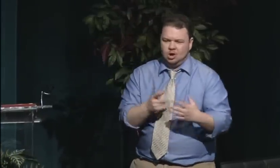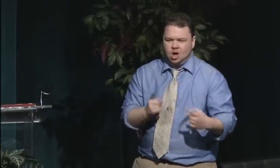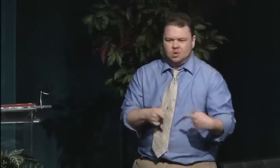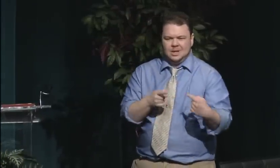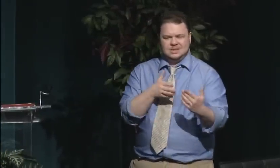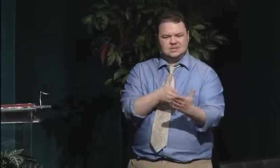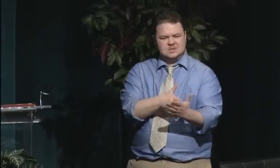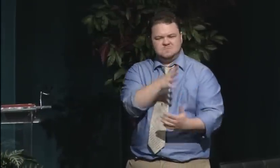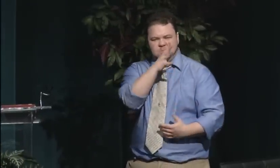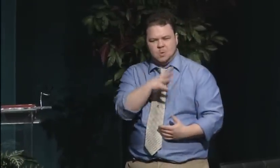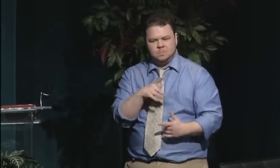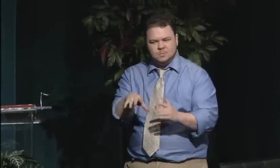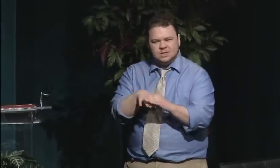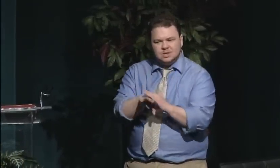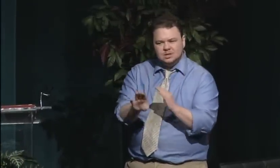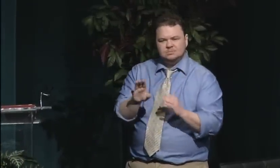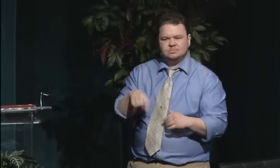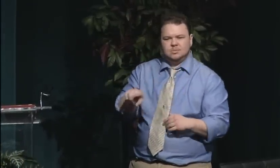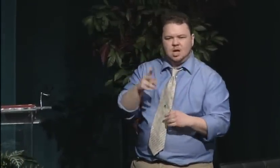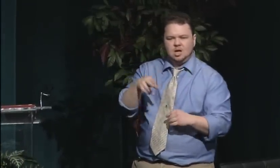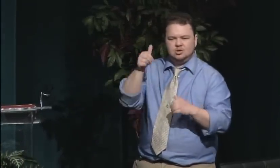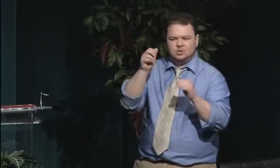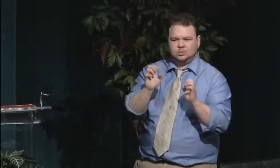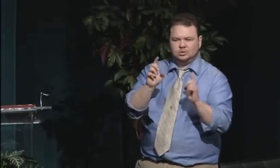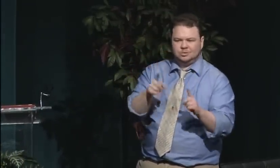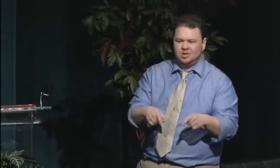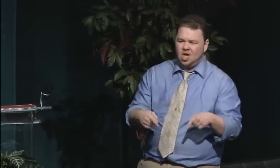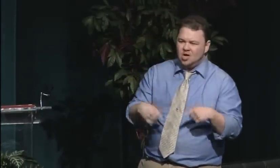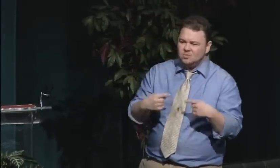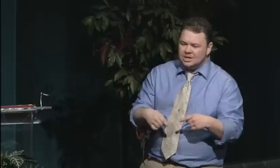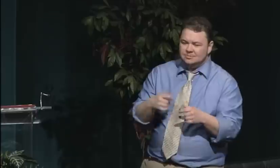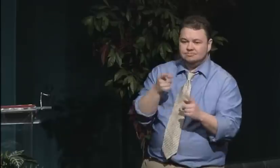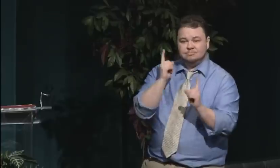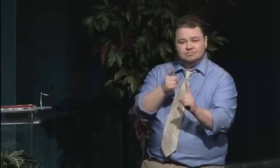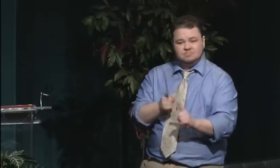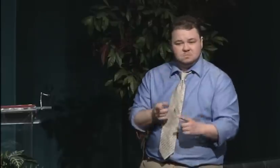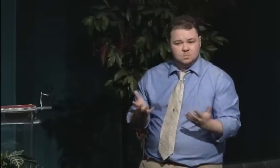they would never succeed otherwise, so there was a call for co-educational environments,